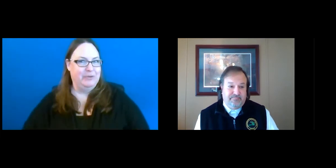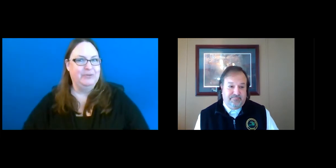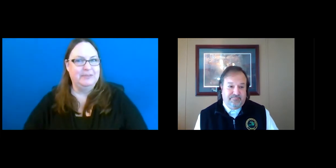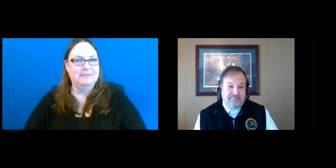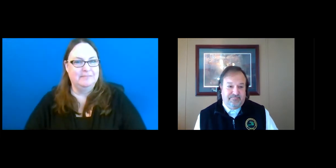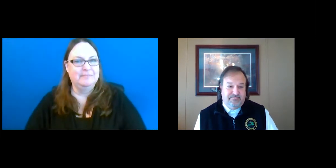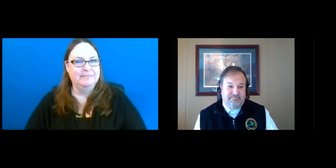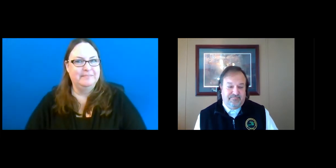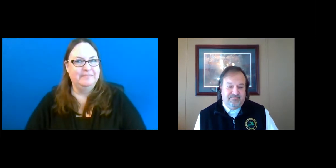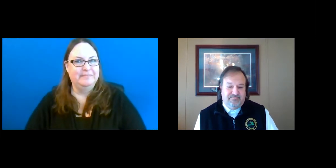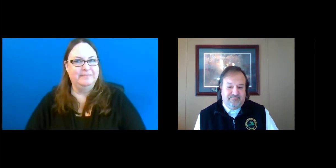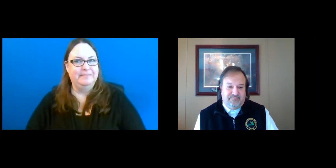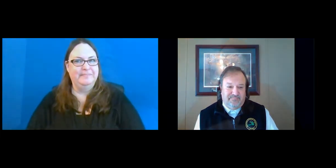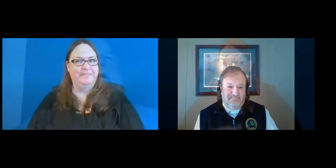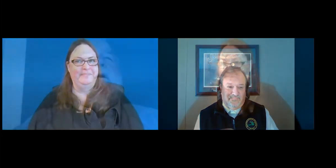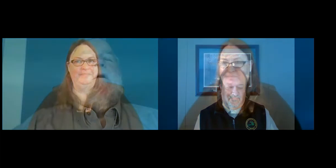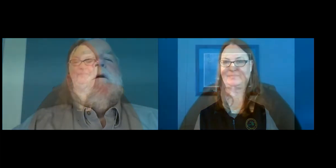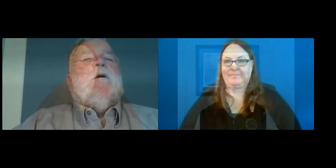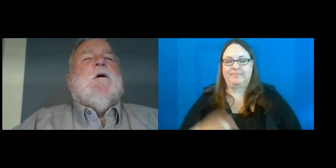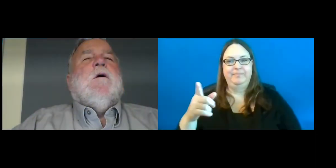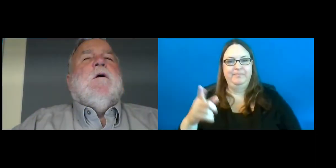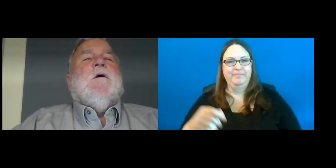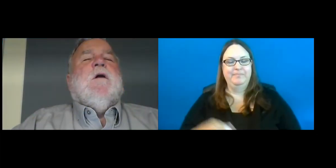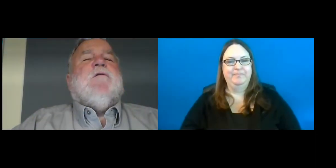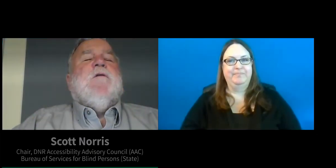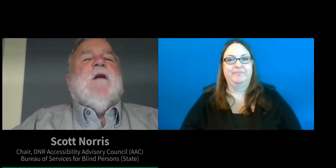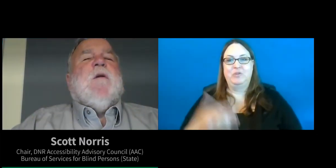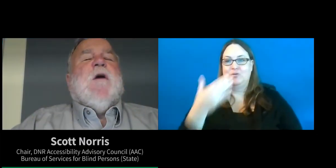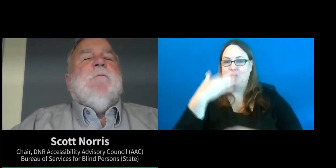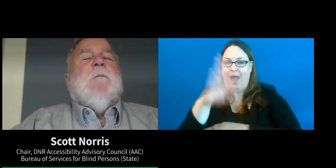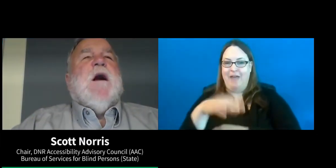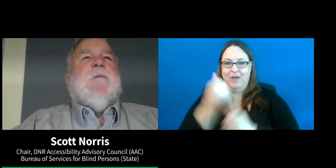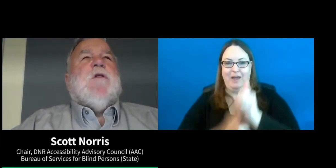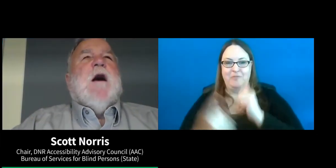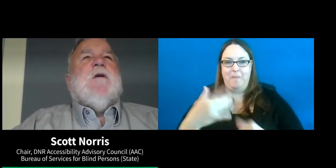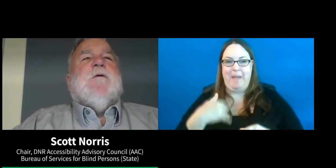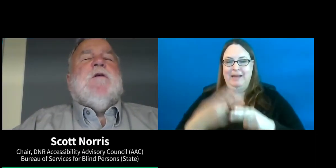Good afternoon everybody. My name is Scott Norris.